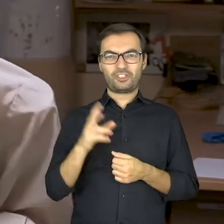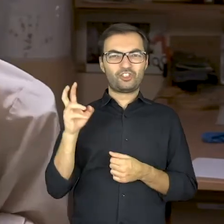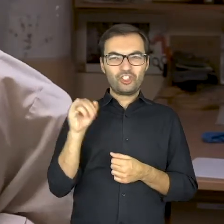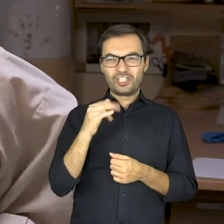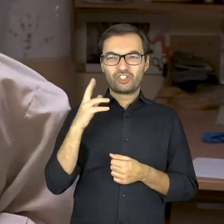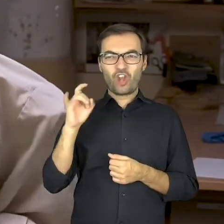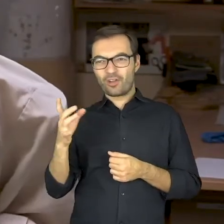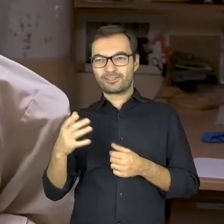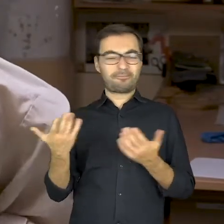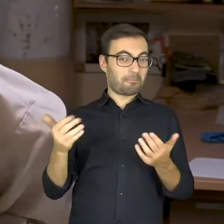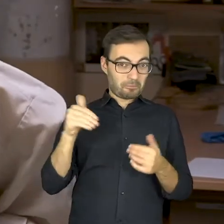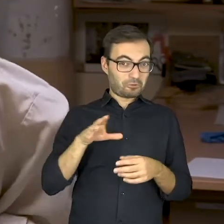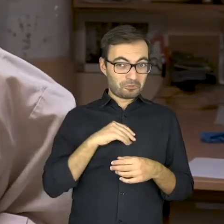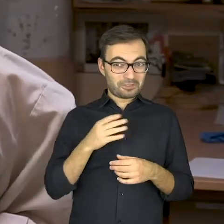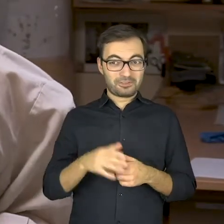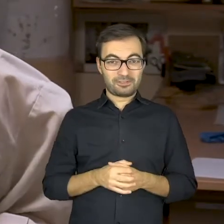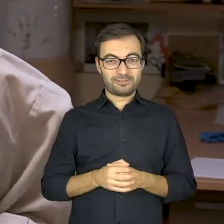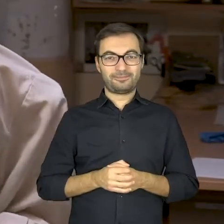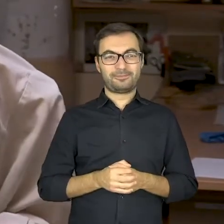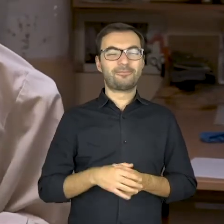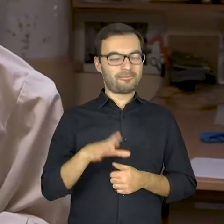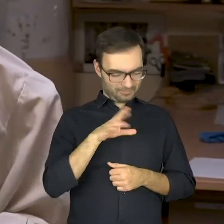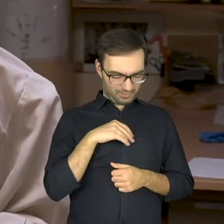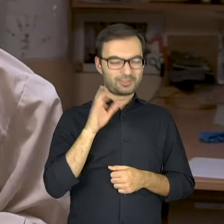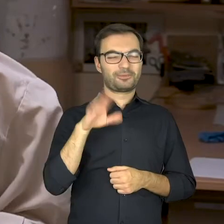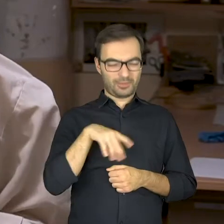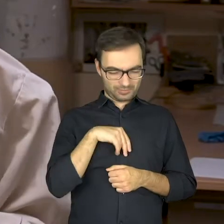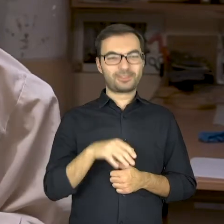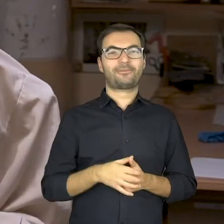Mr… Ching-Chong. Can I call you like this? Yeah, sure.